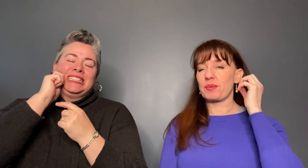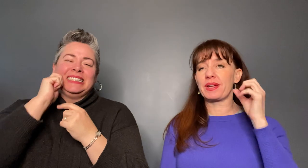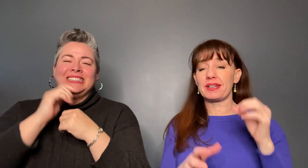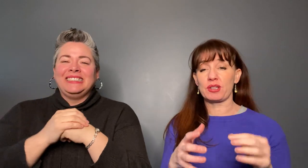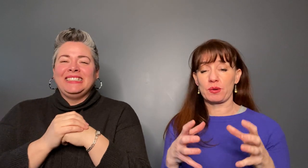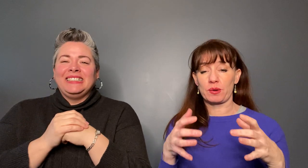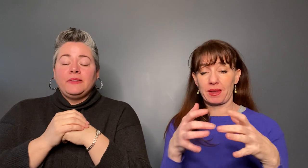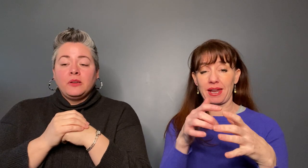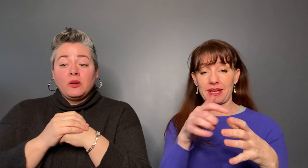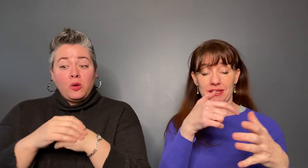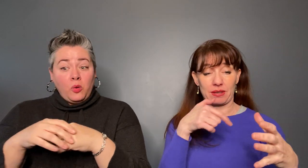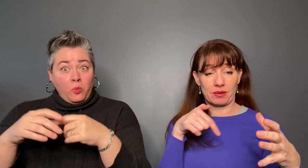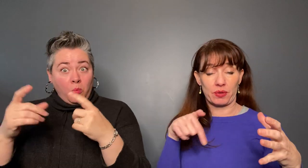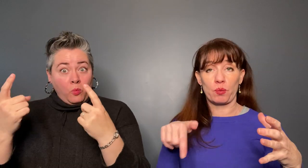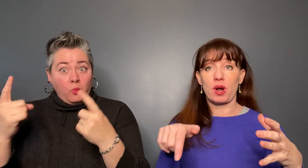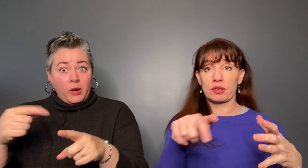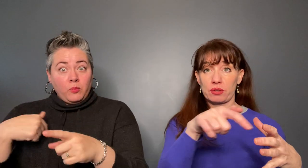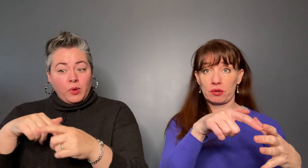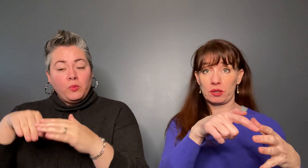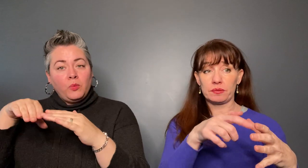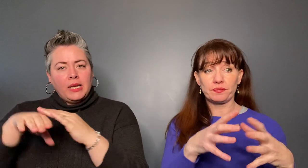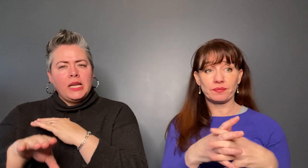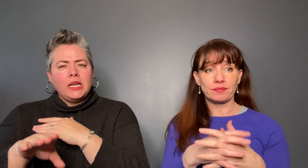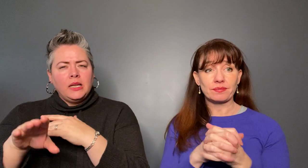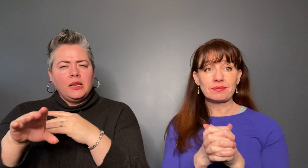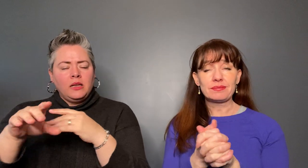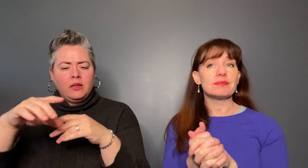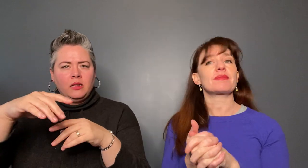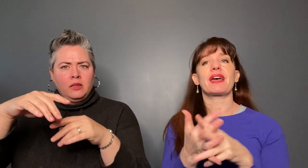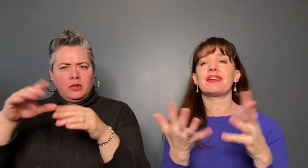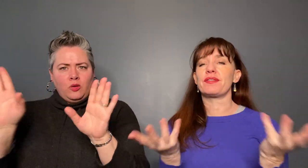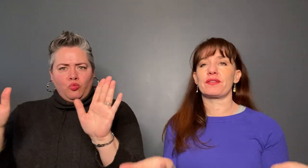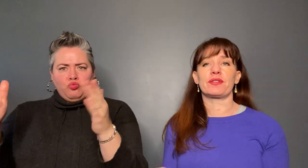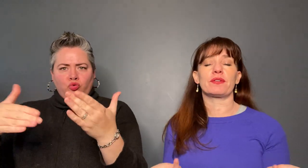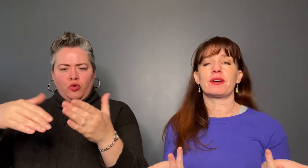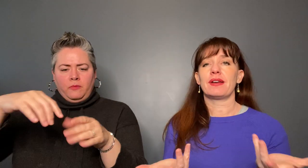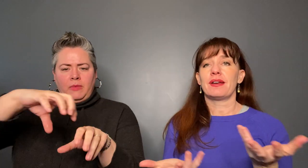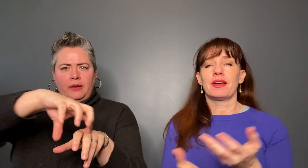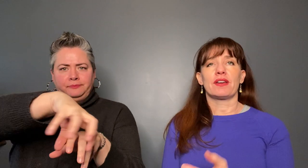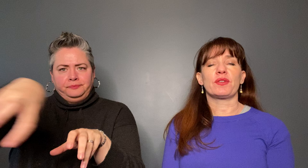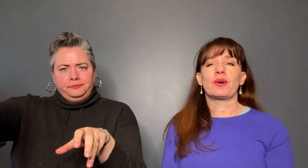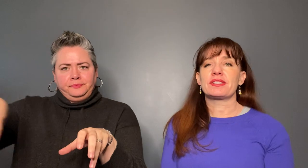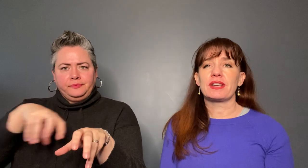went into the room that has the rock circle and if you've watched any